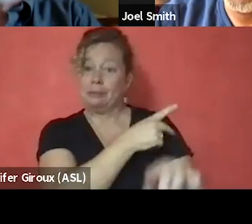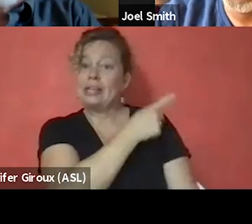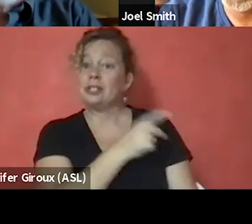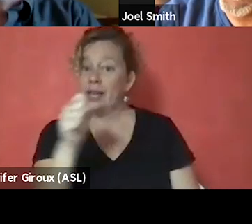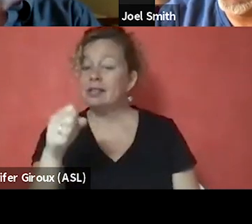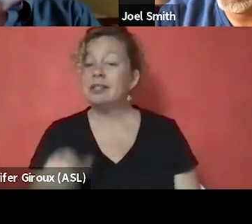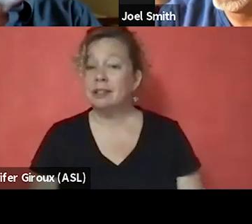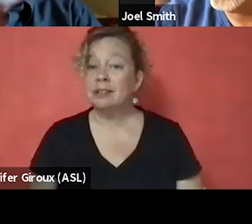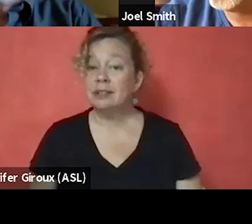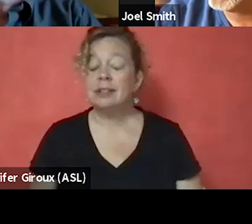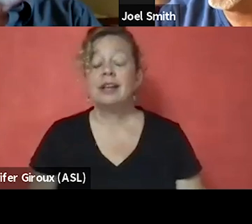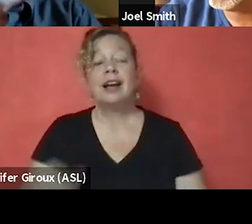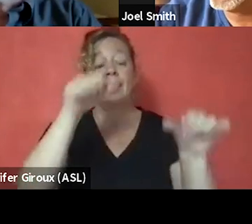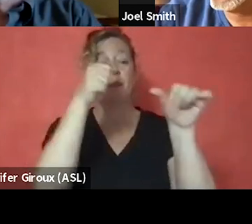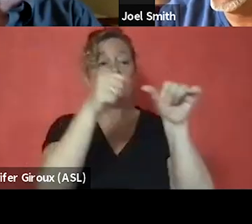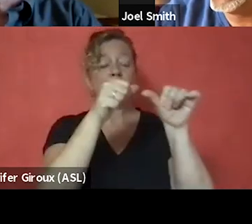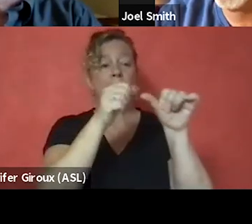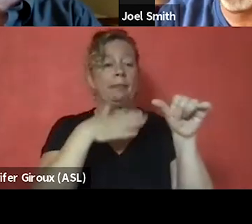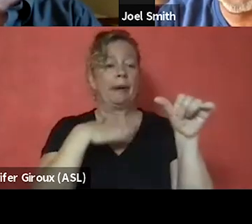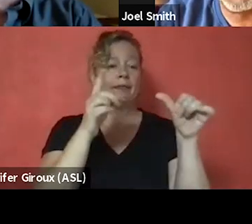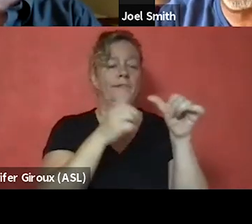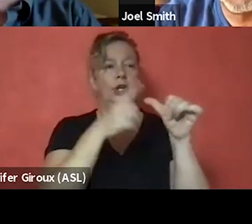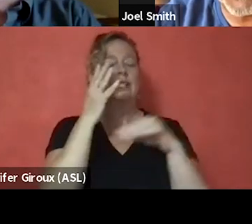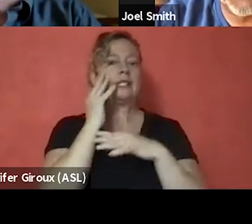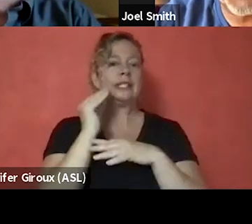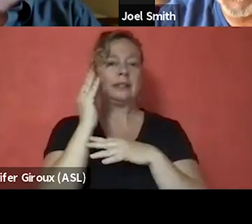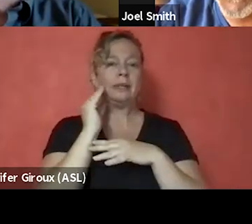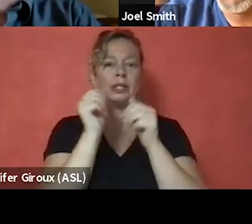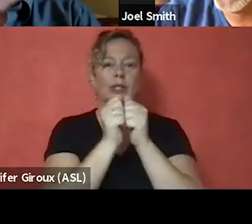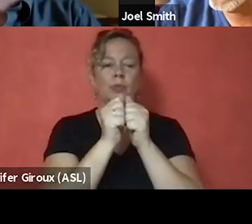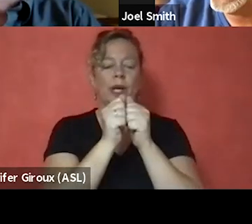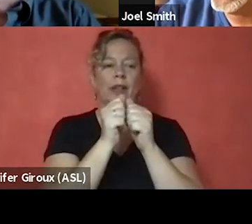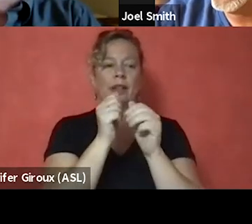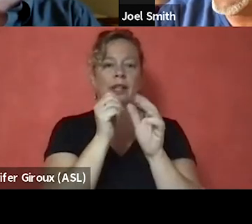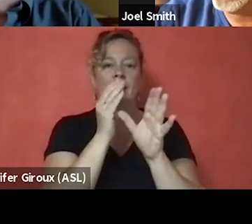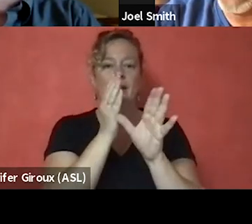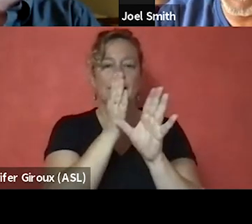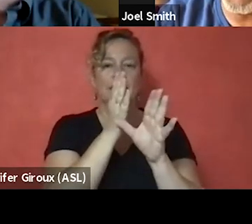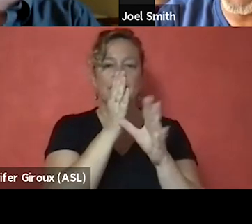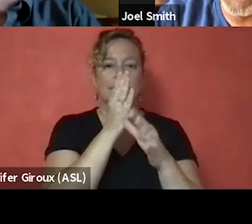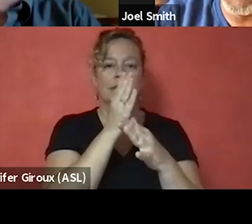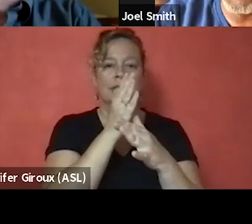Because I remember my first experience with a psychologist who happened to be East Indian.